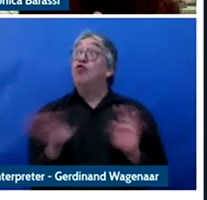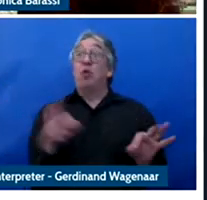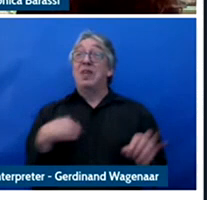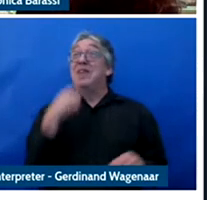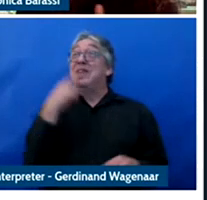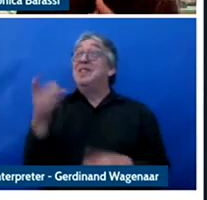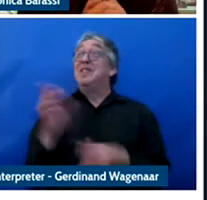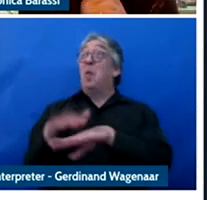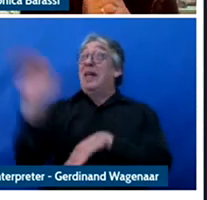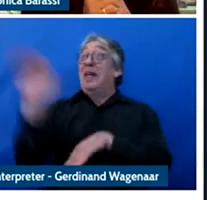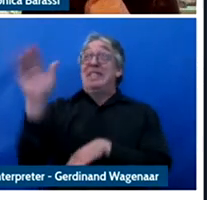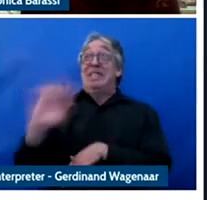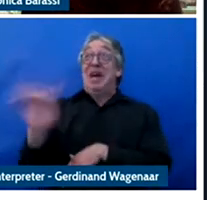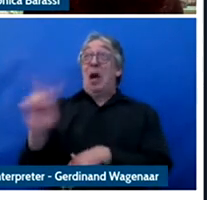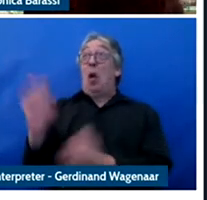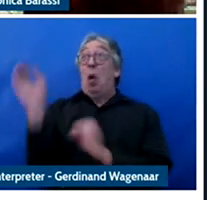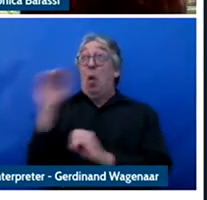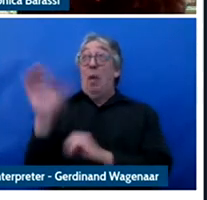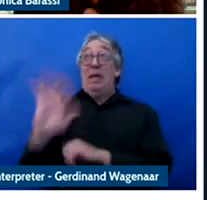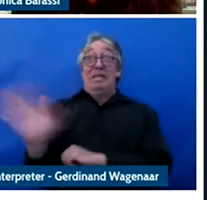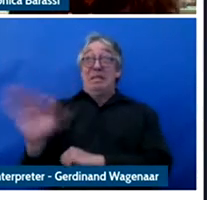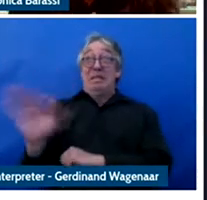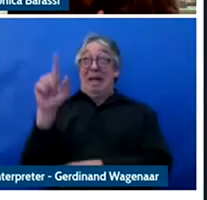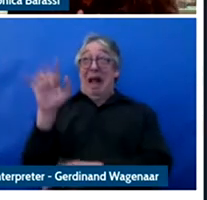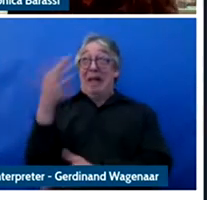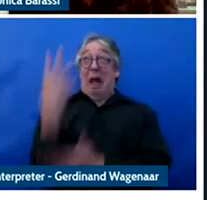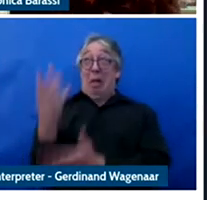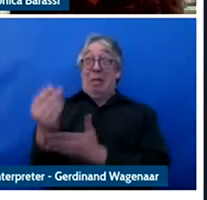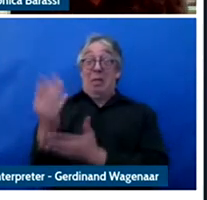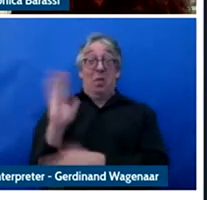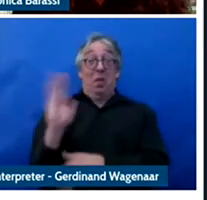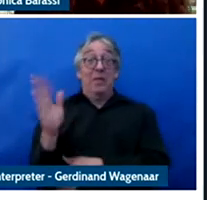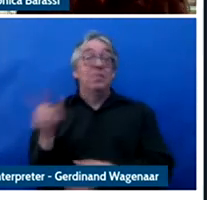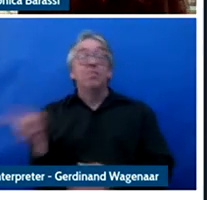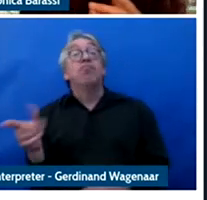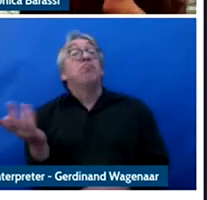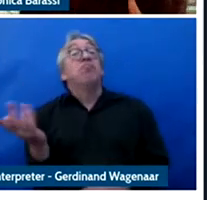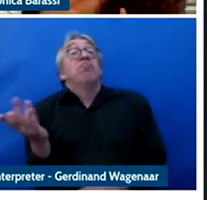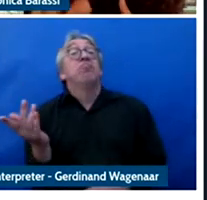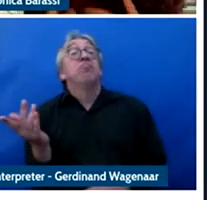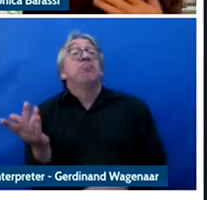it was not that I didn't have choice I tried too have agency and I didn't.